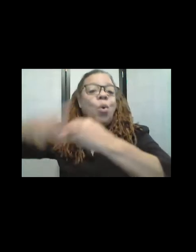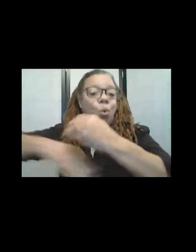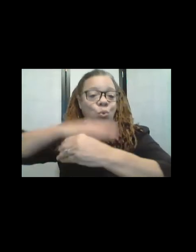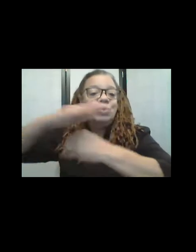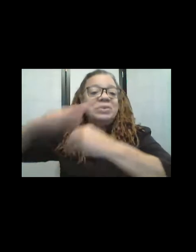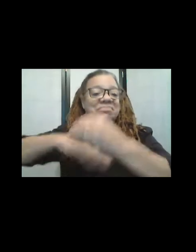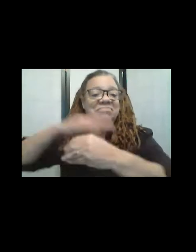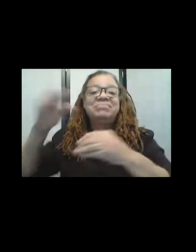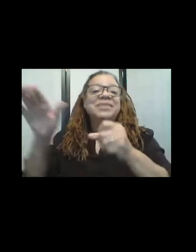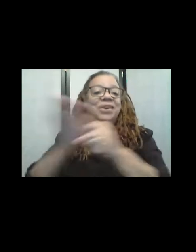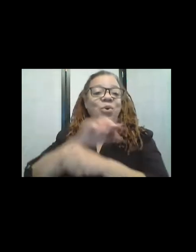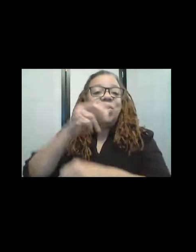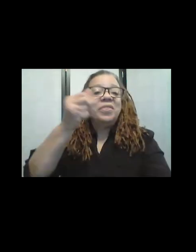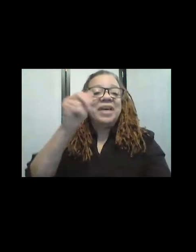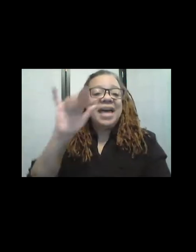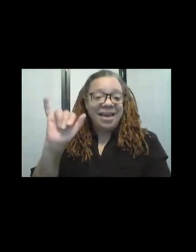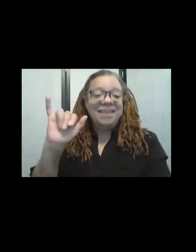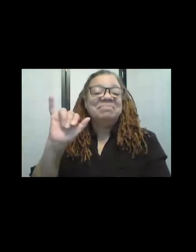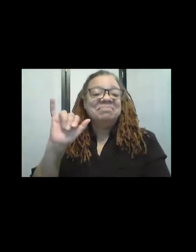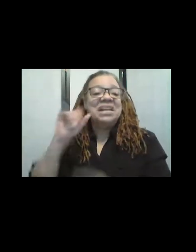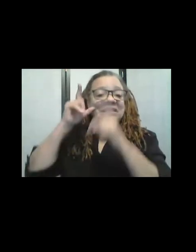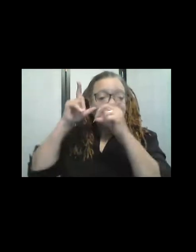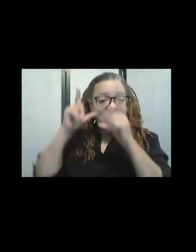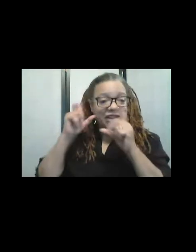hay. She's just thoroughly enjoying it.